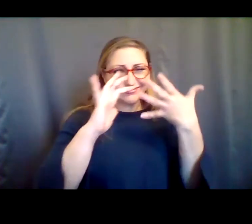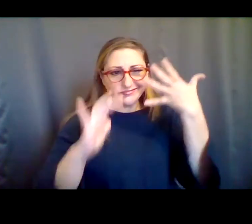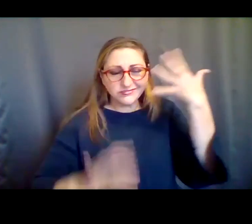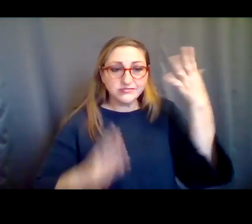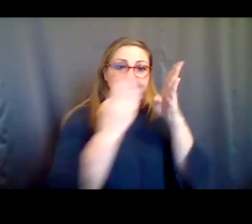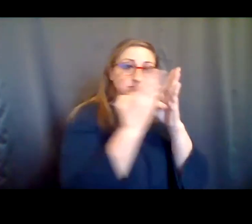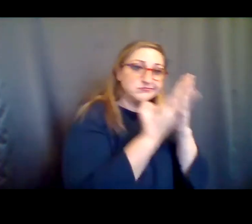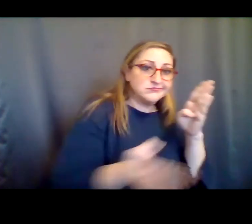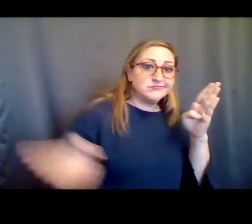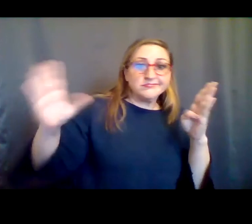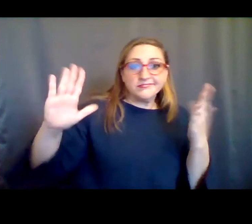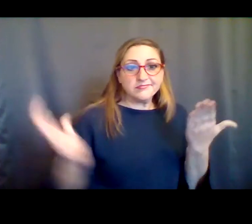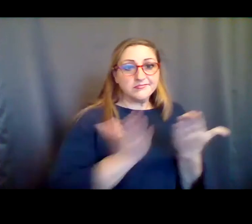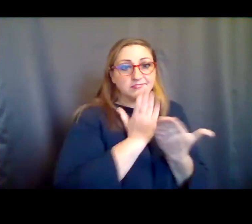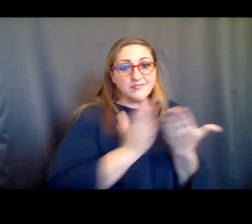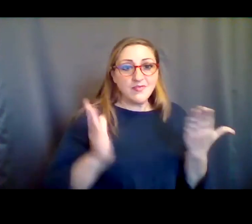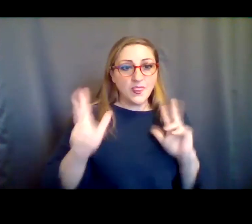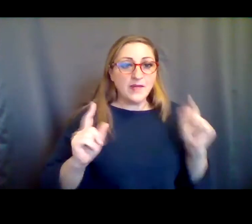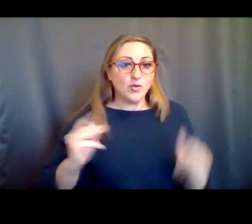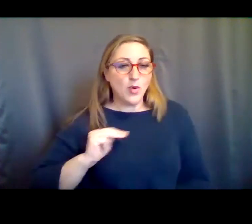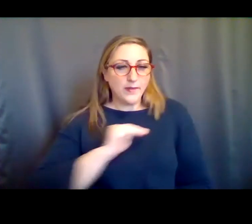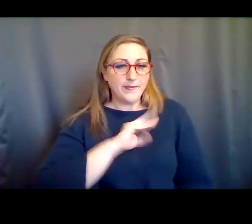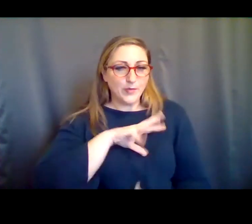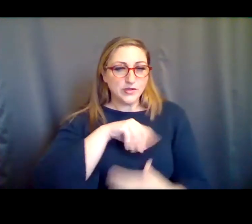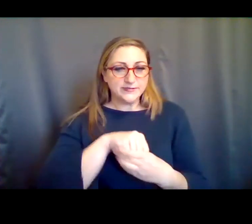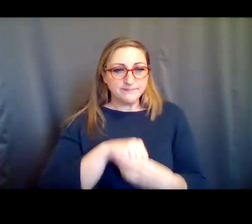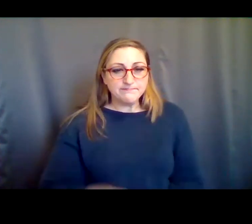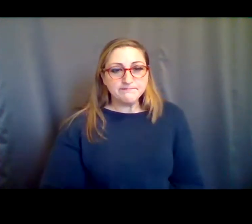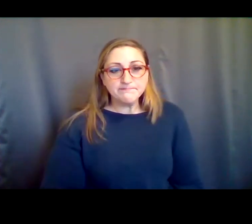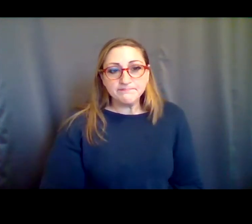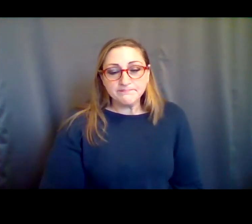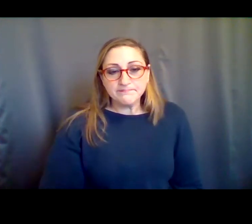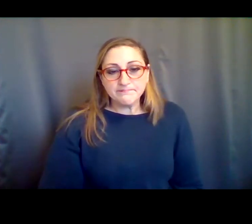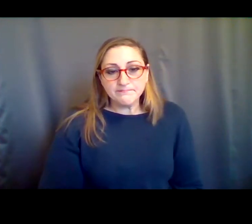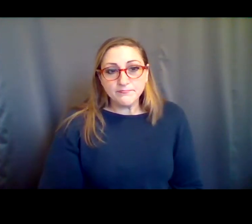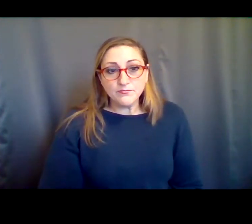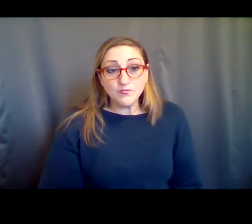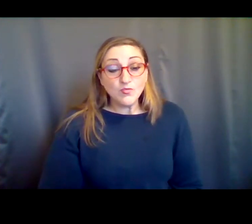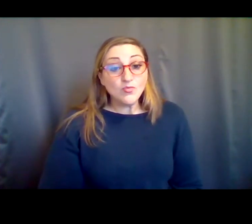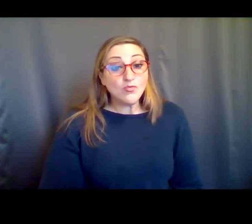cover a very broad range within our MIBS membership. And we